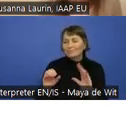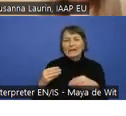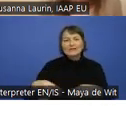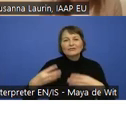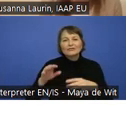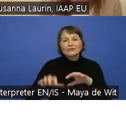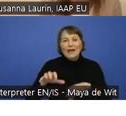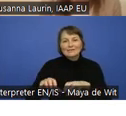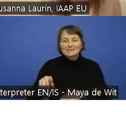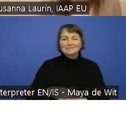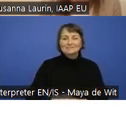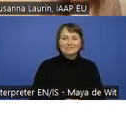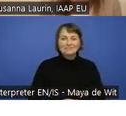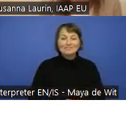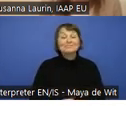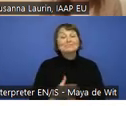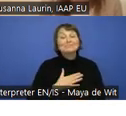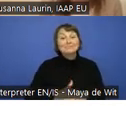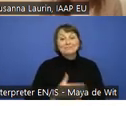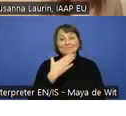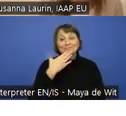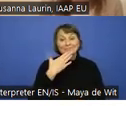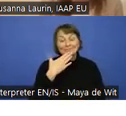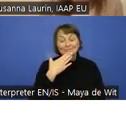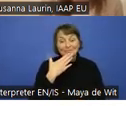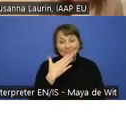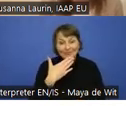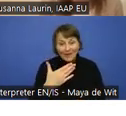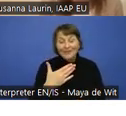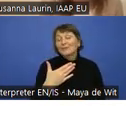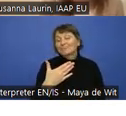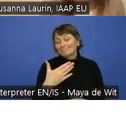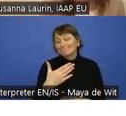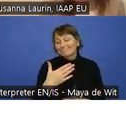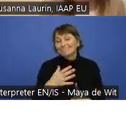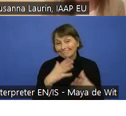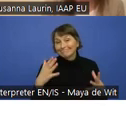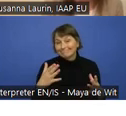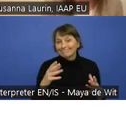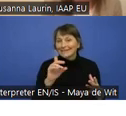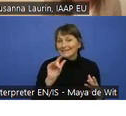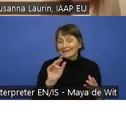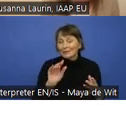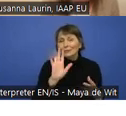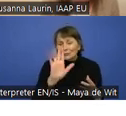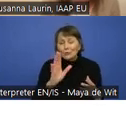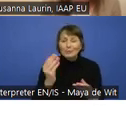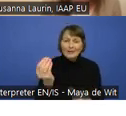And with that I would like to thank specifically, of course, Daniel today for sharing all this interesting information with us.